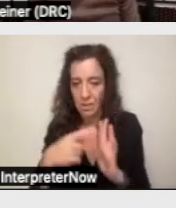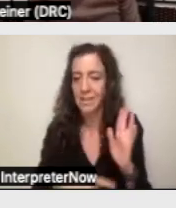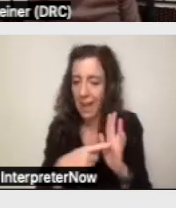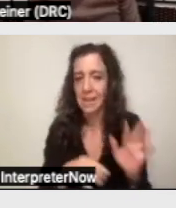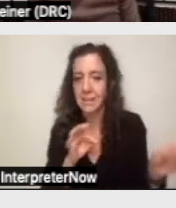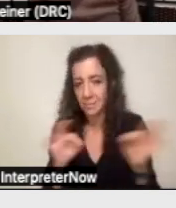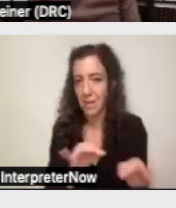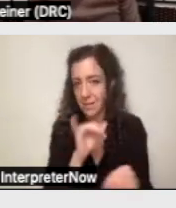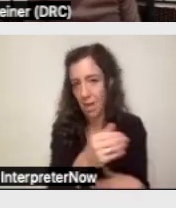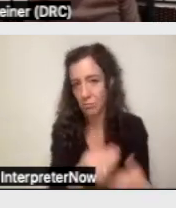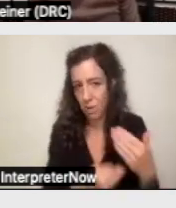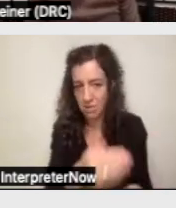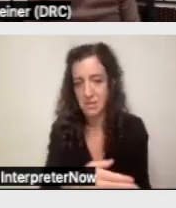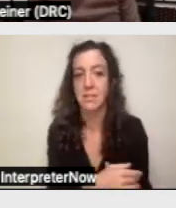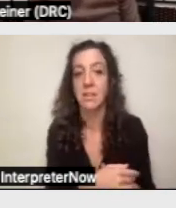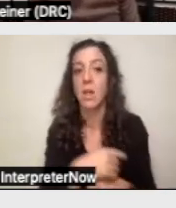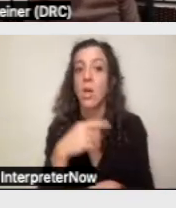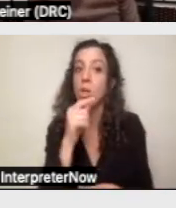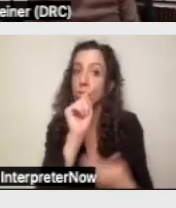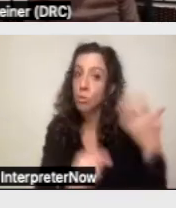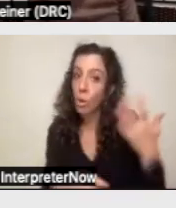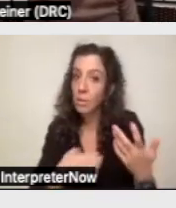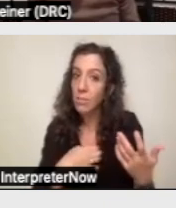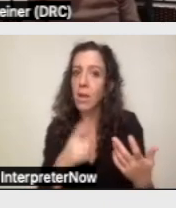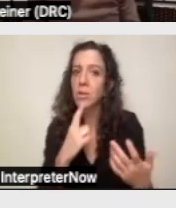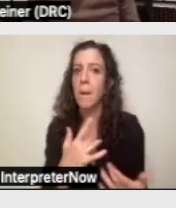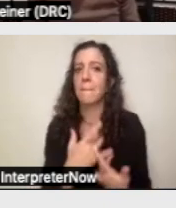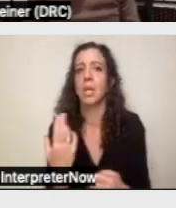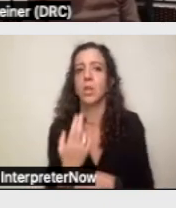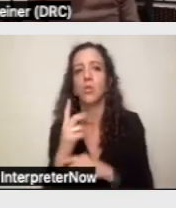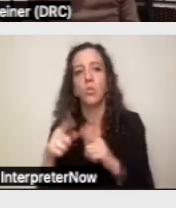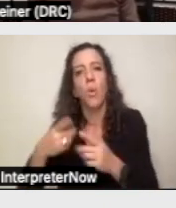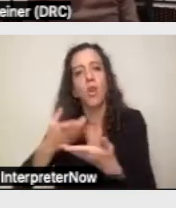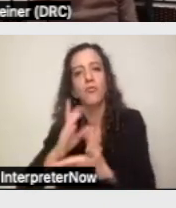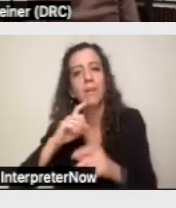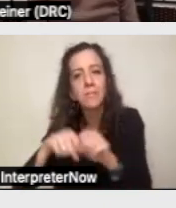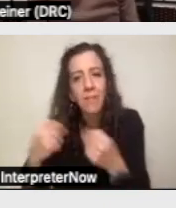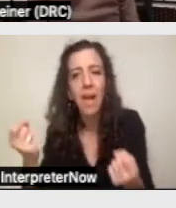And these complaints are typically used for when a right has been violated or denied,